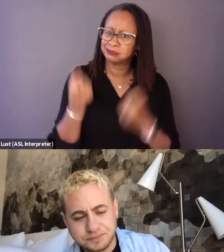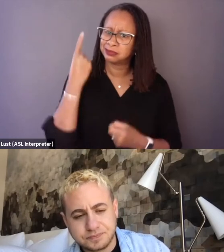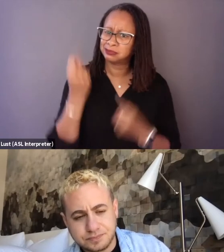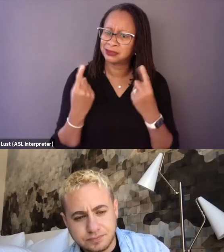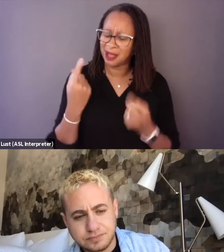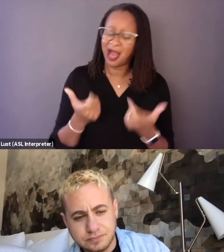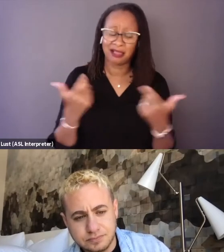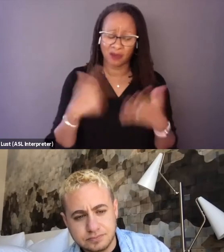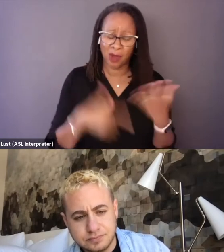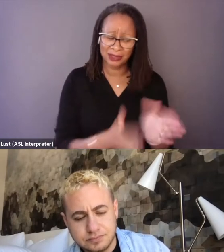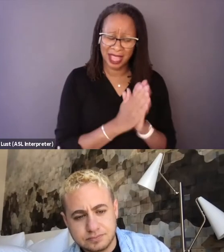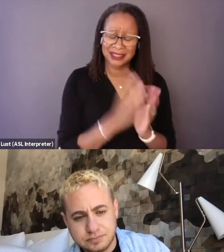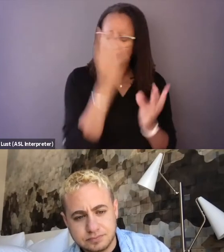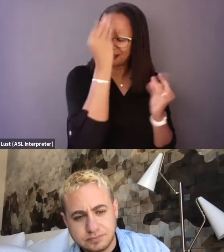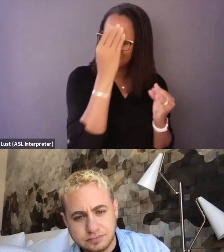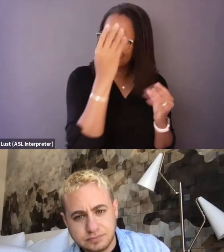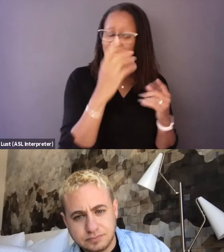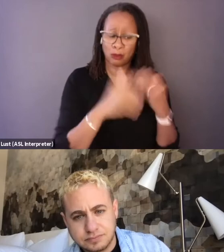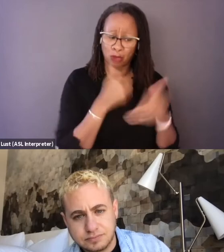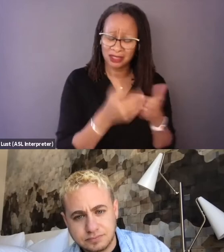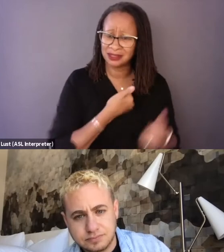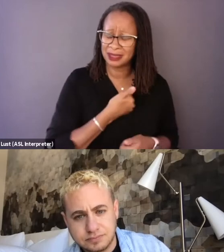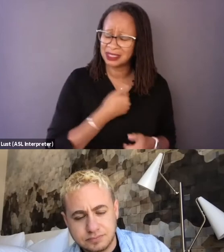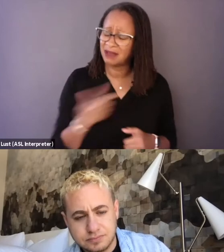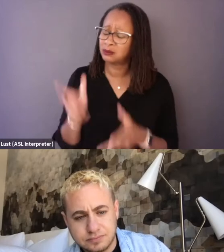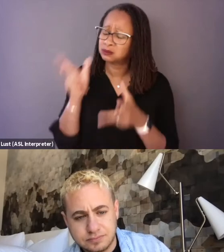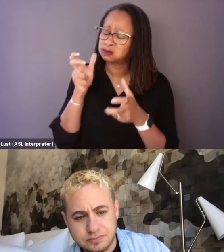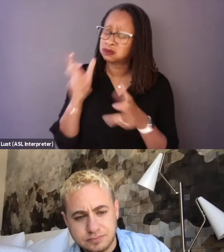and thinking about and processing. And as a filmmaker,